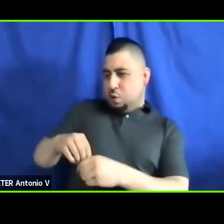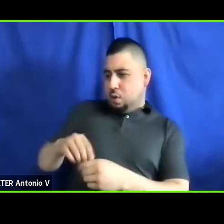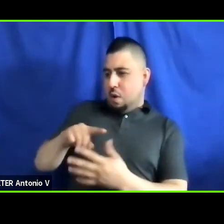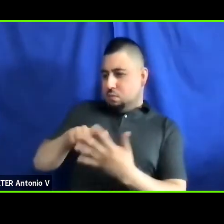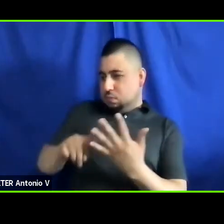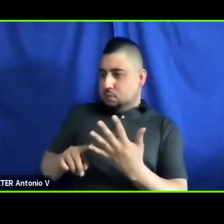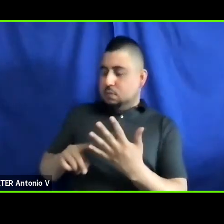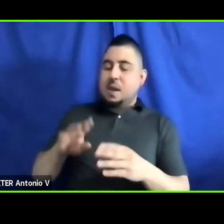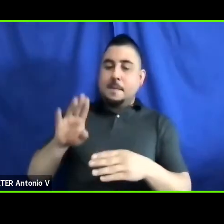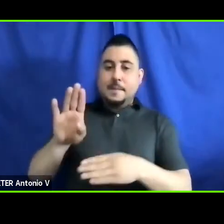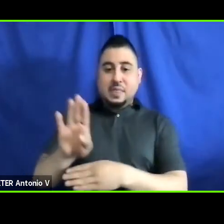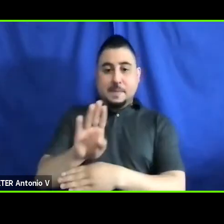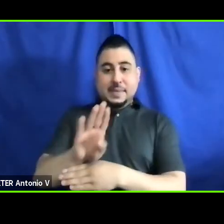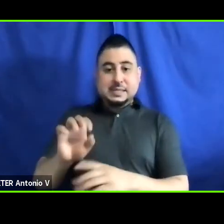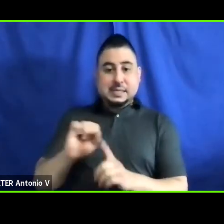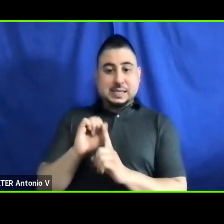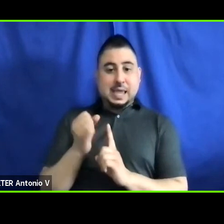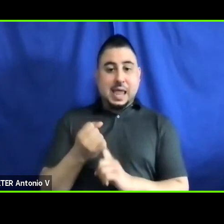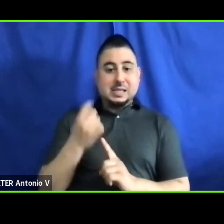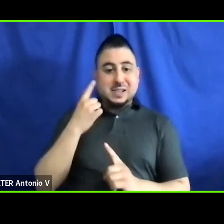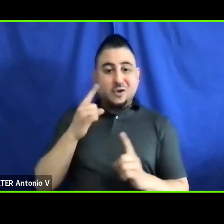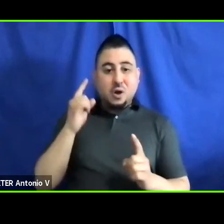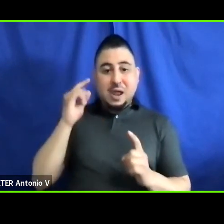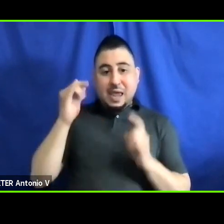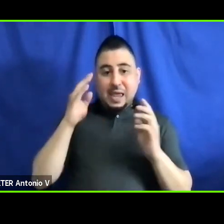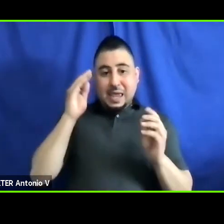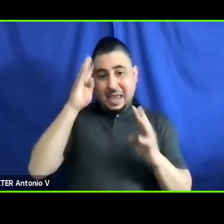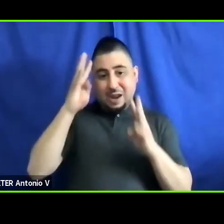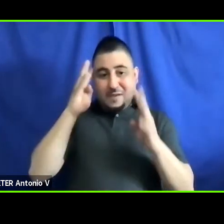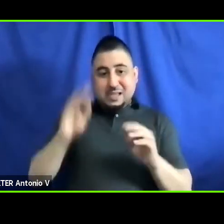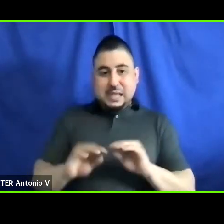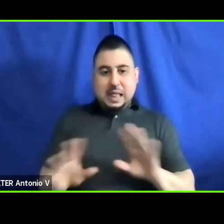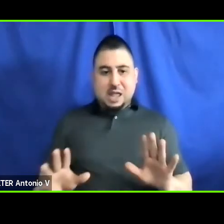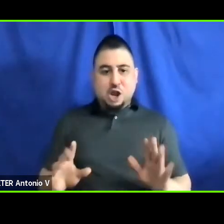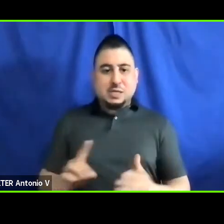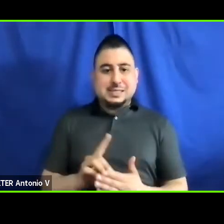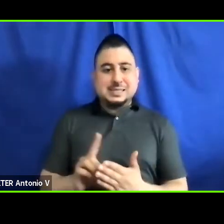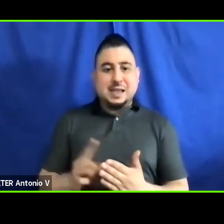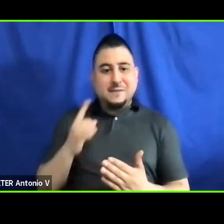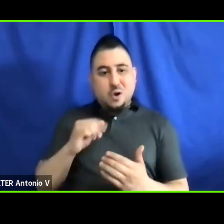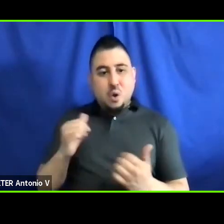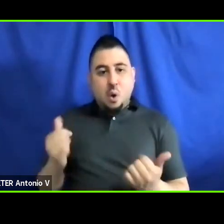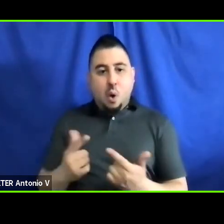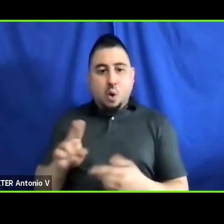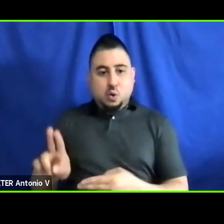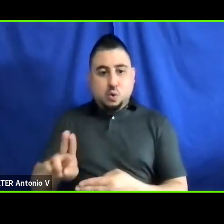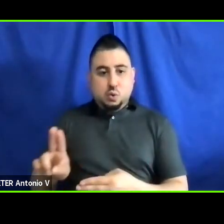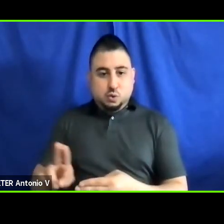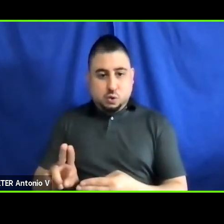the business case for innovators is clear: Design for all users, and greatly expand your